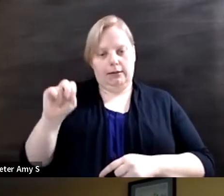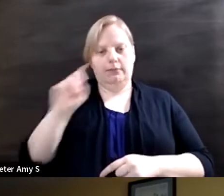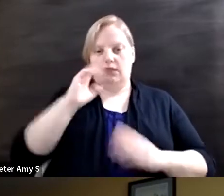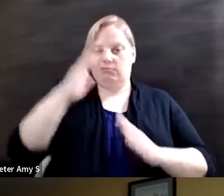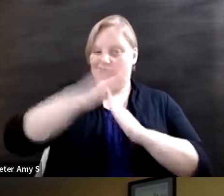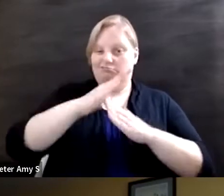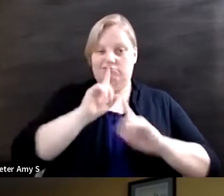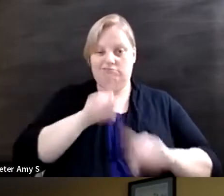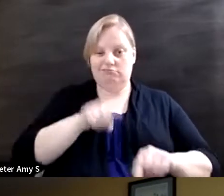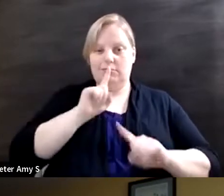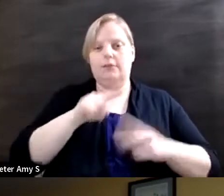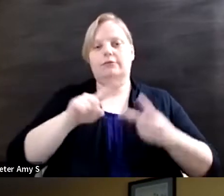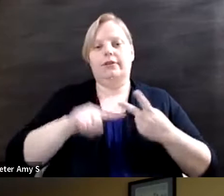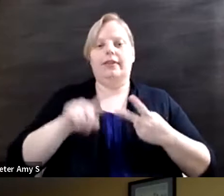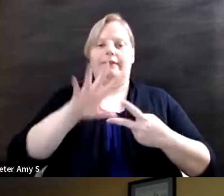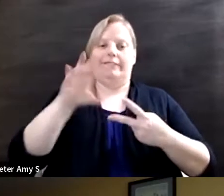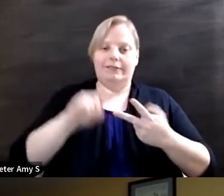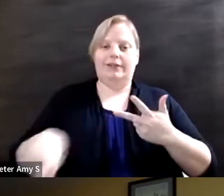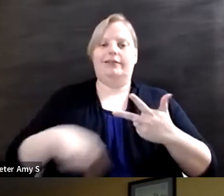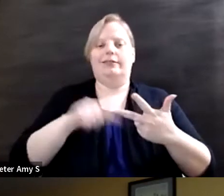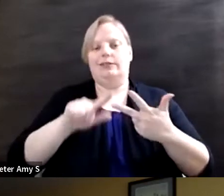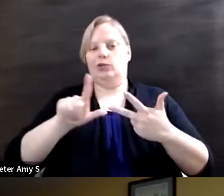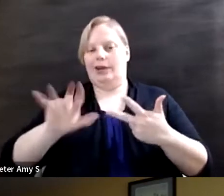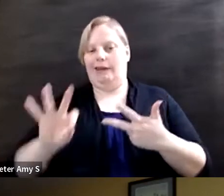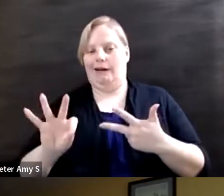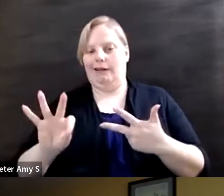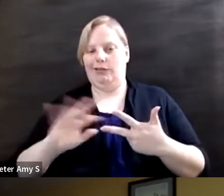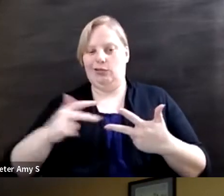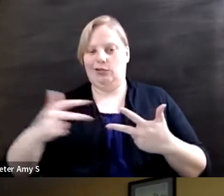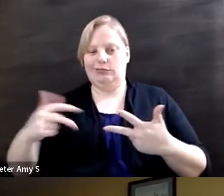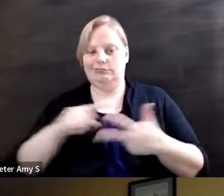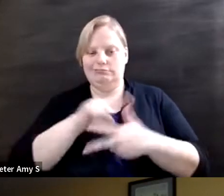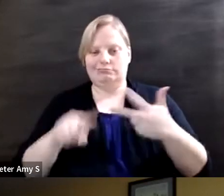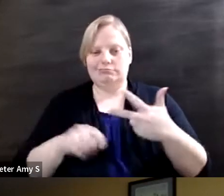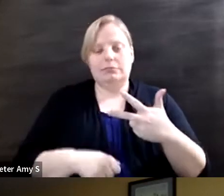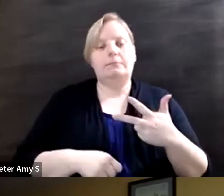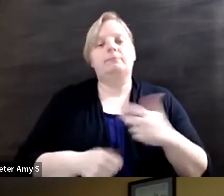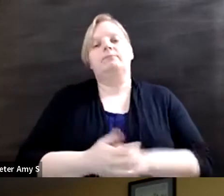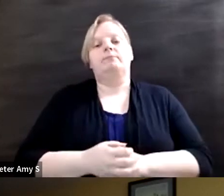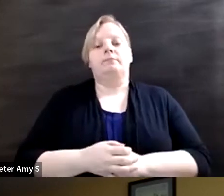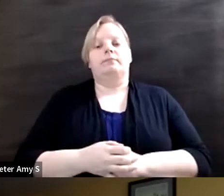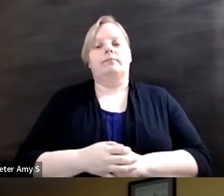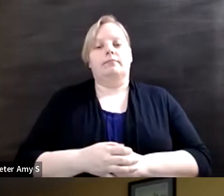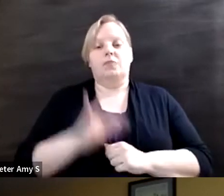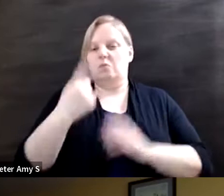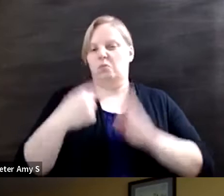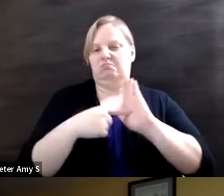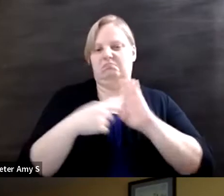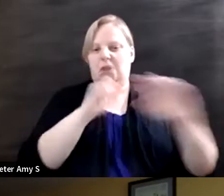then 50 million then 29 million um but so this would be an example of a poll question that we